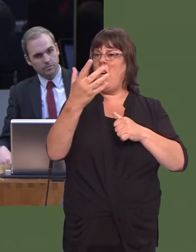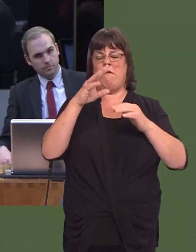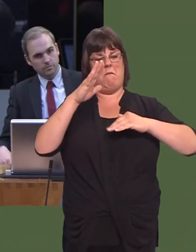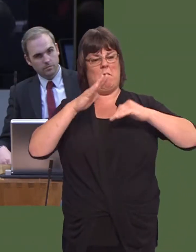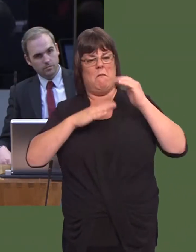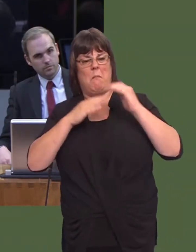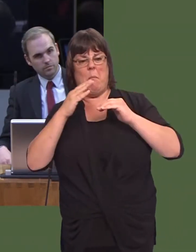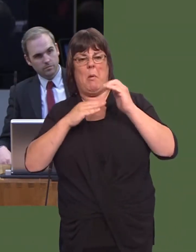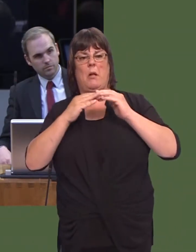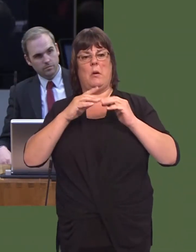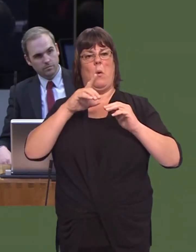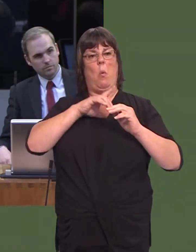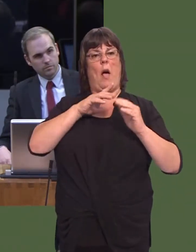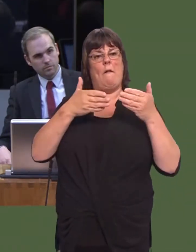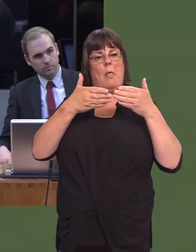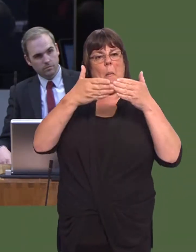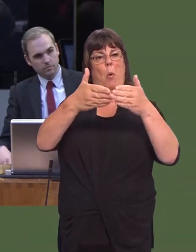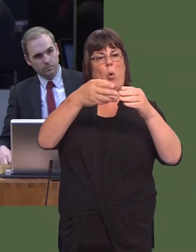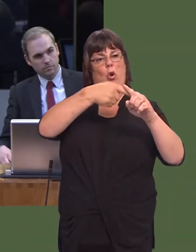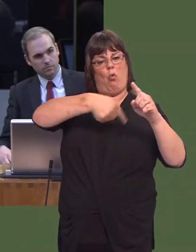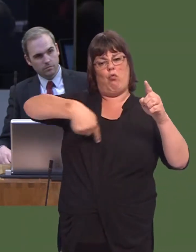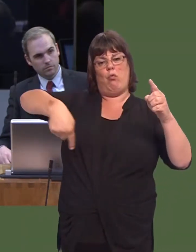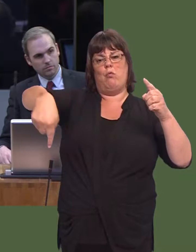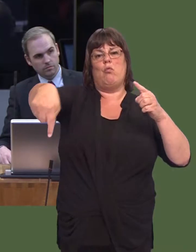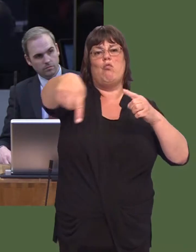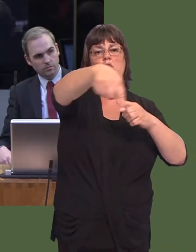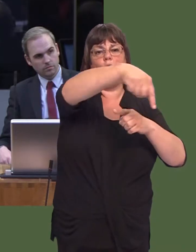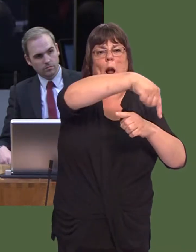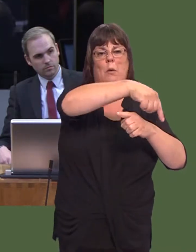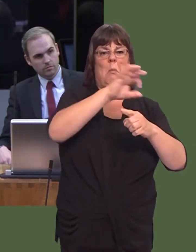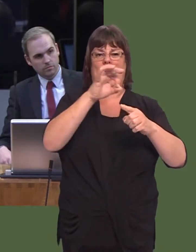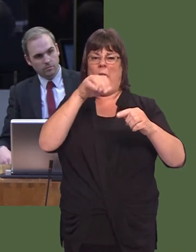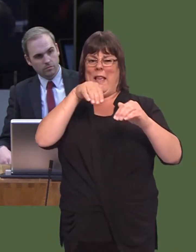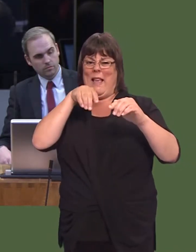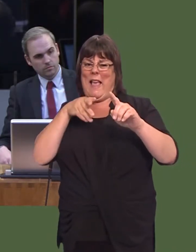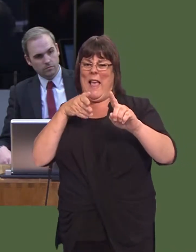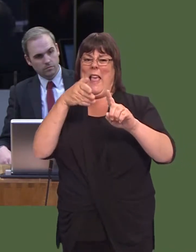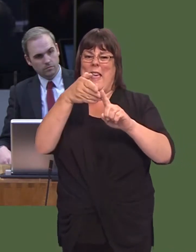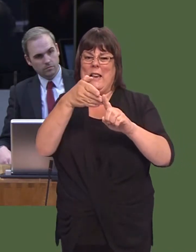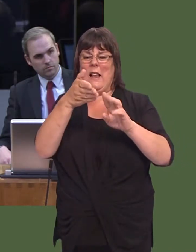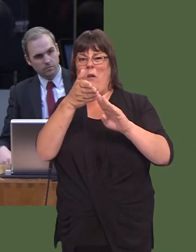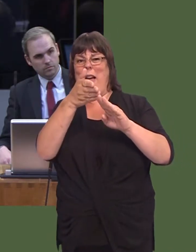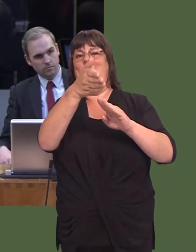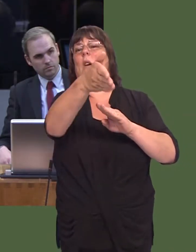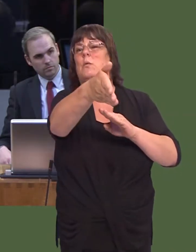i gyffiniauír porthladd, ond nid i mewn ac allan oír porthladd. Rydw iín sylweddoli bod angen buddsoddiadau eraill hefyd yn y porthladd.